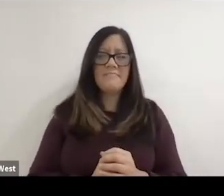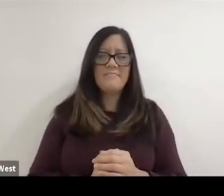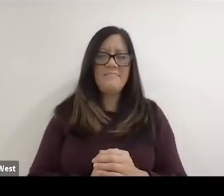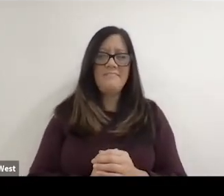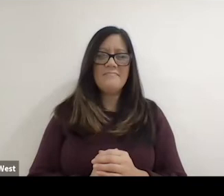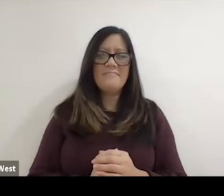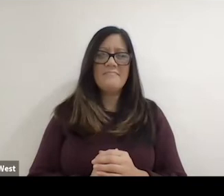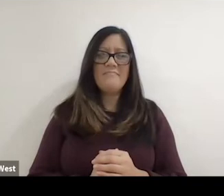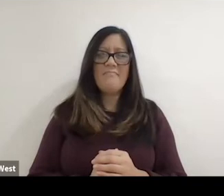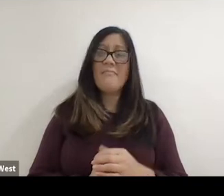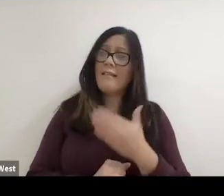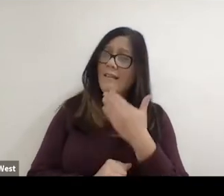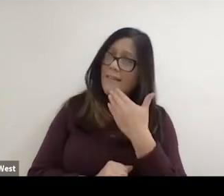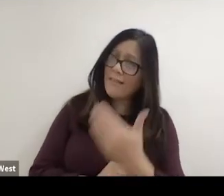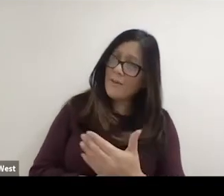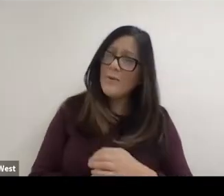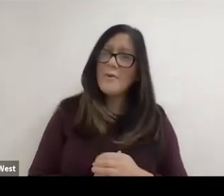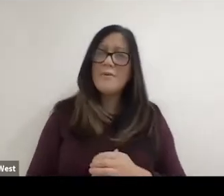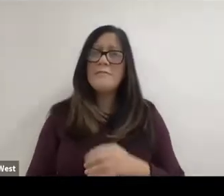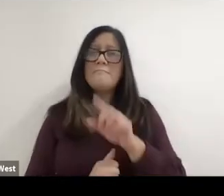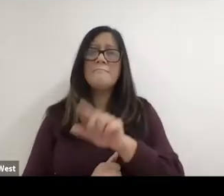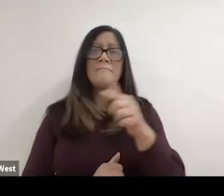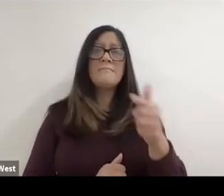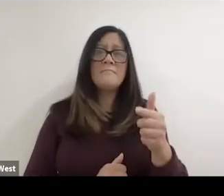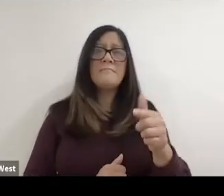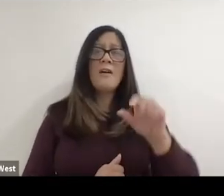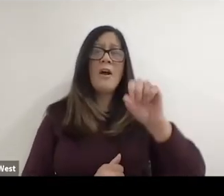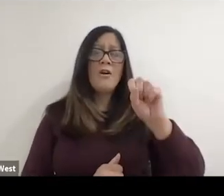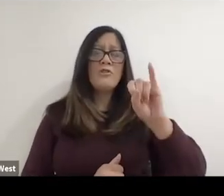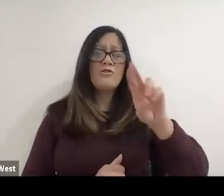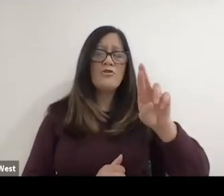OK. Thank you. Sir Phillip